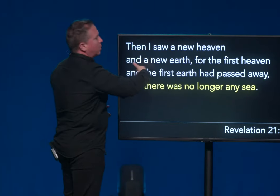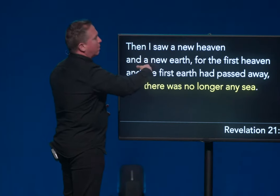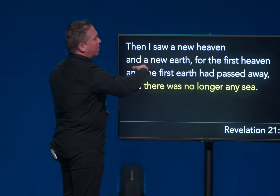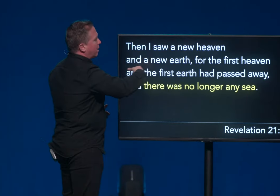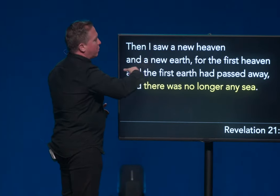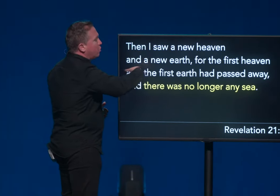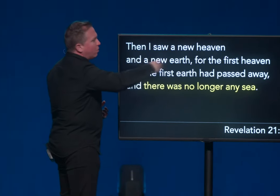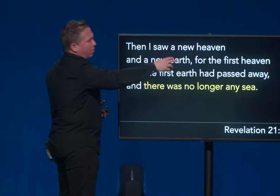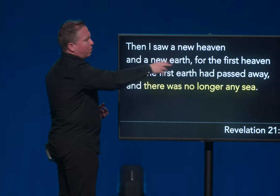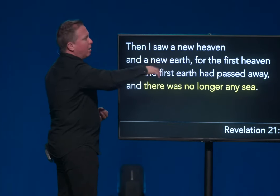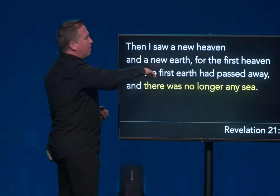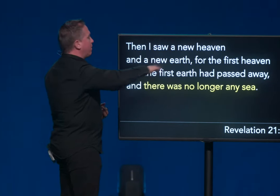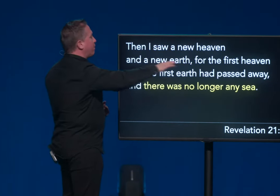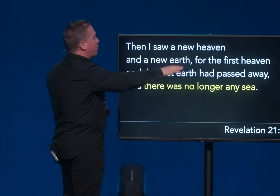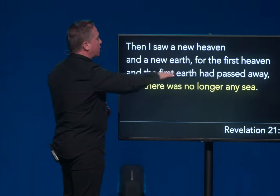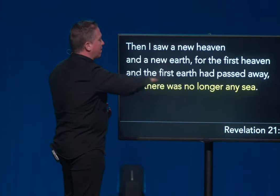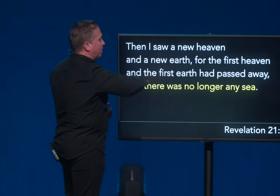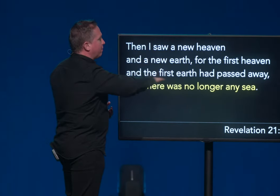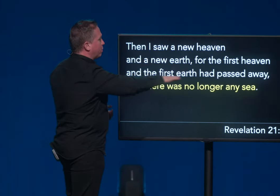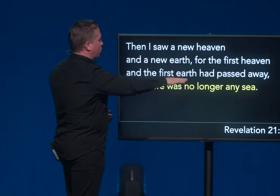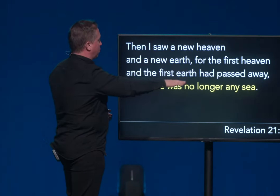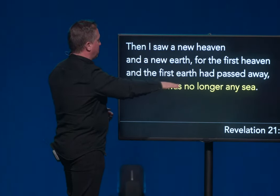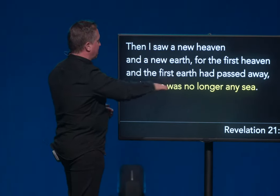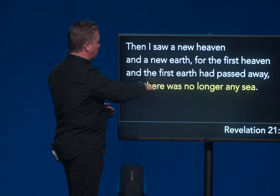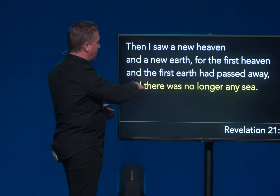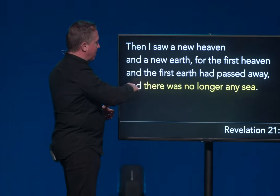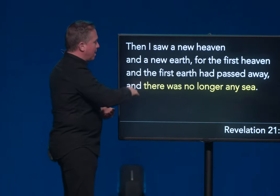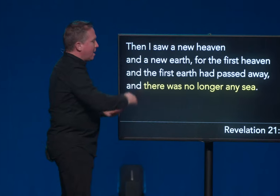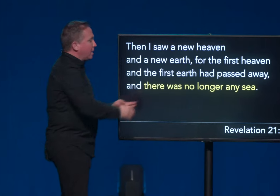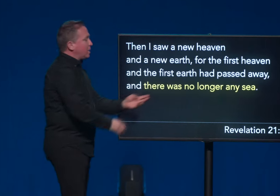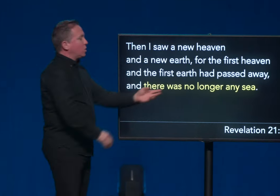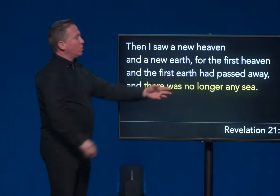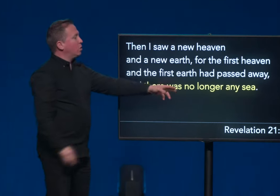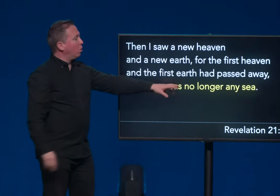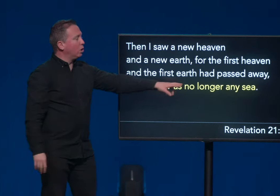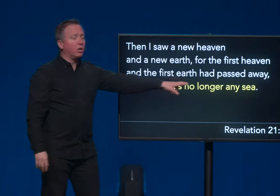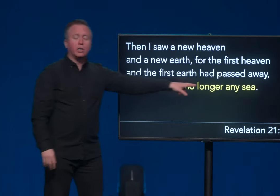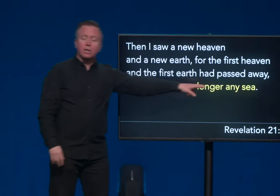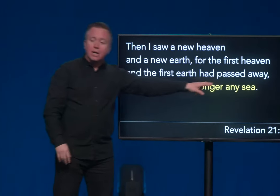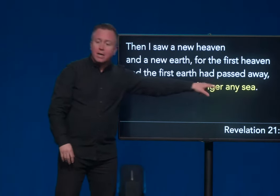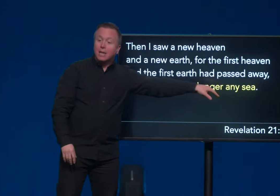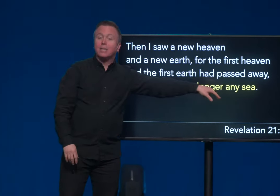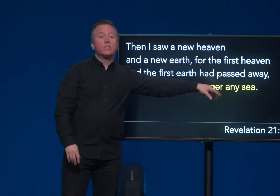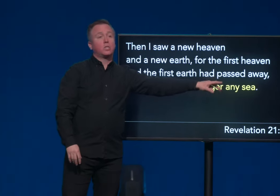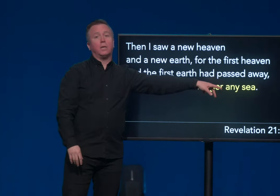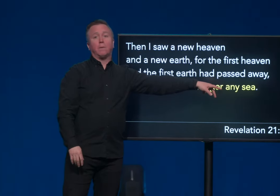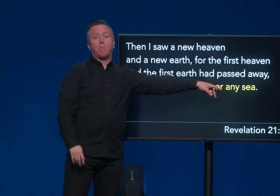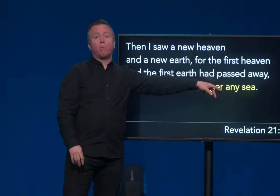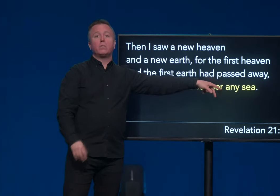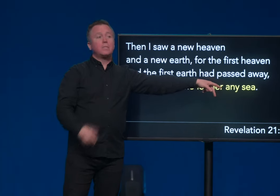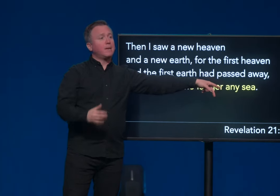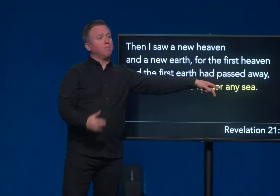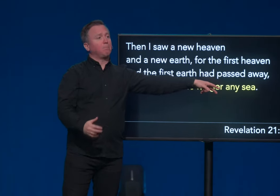is a new earth for the first heaven, the first Earth is passed away. And he says, there's no longer any sea. What does he say?